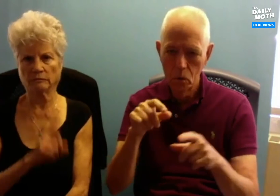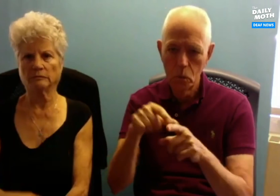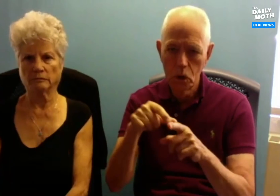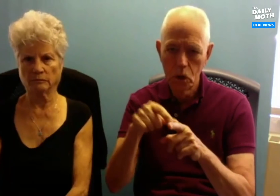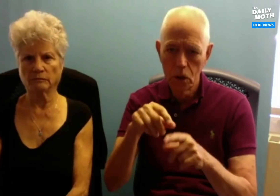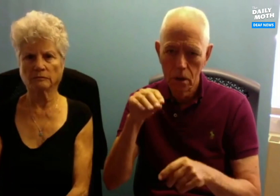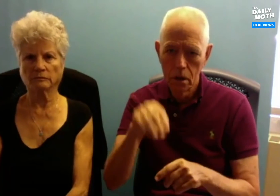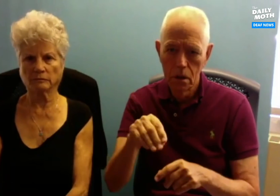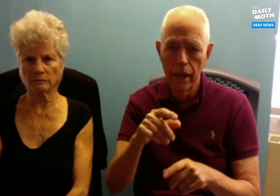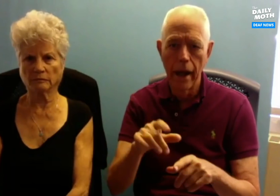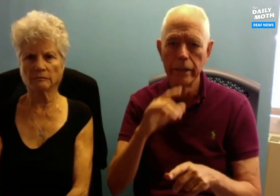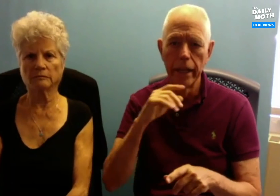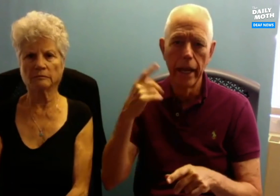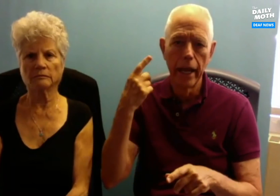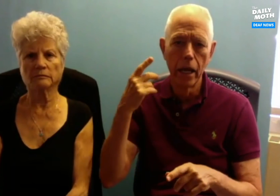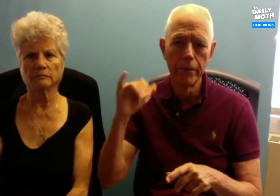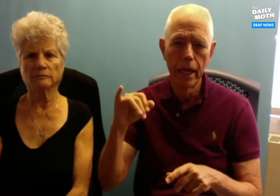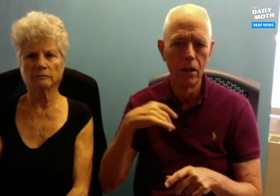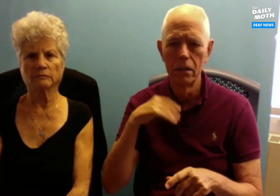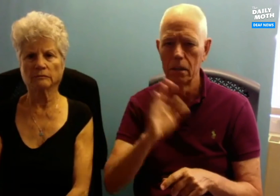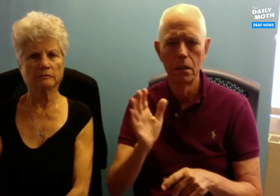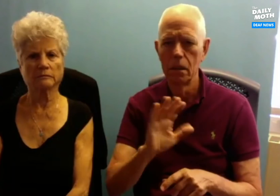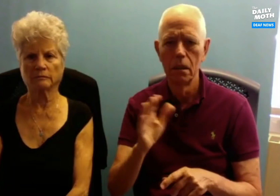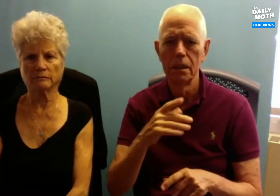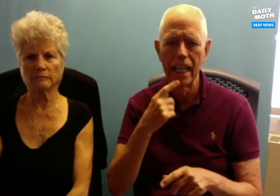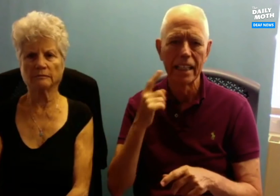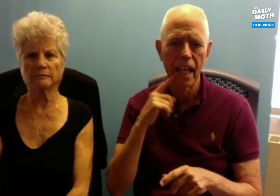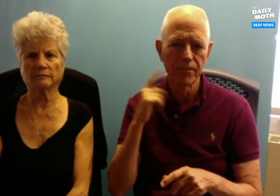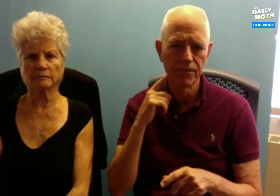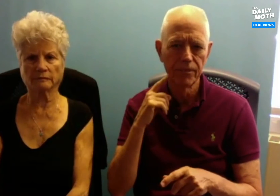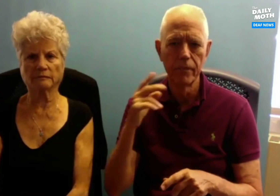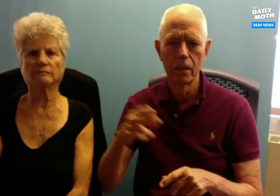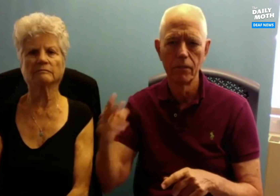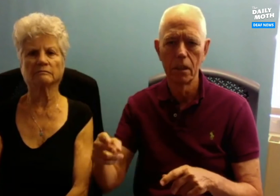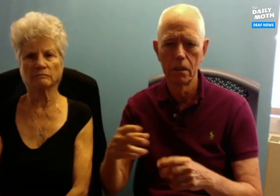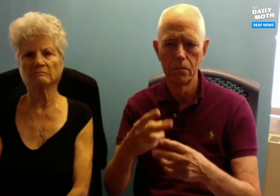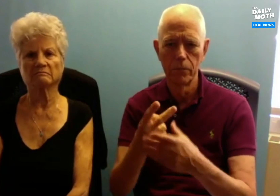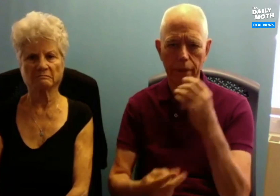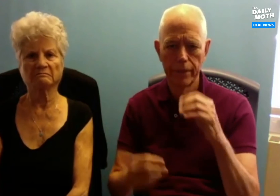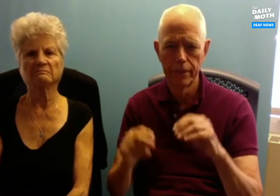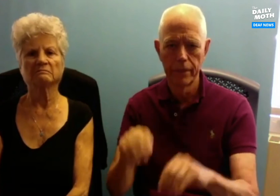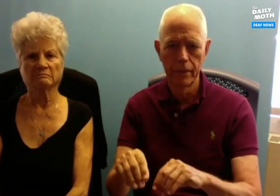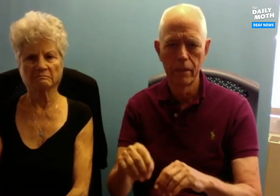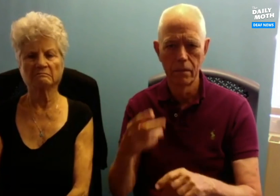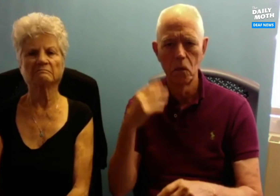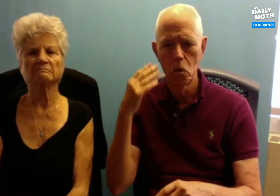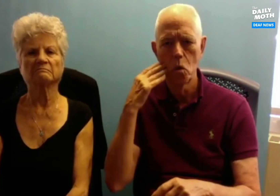they were extra watchful of how they used certain words. Like with 'hearing impaired', I would insist that they used 'deaf' or 'hard of hearing' instead.